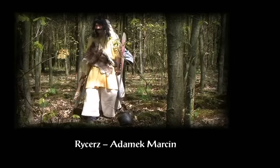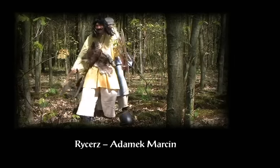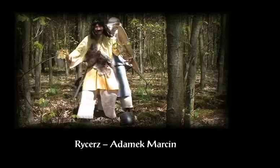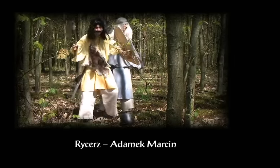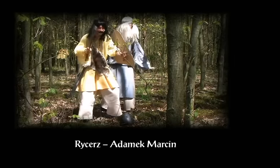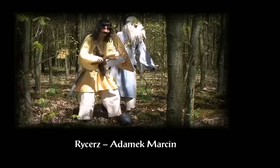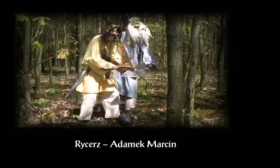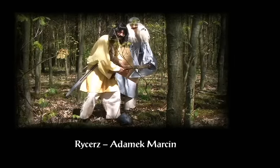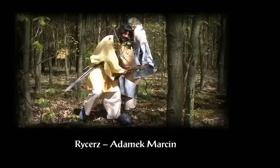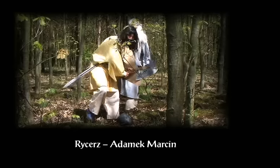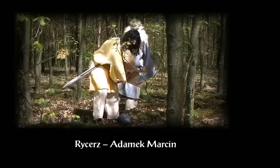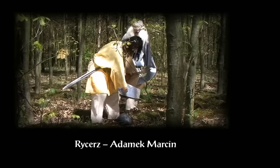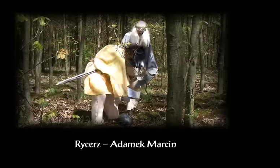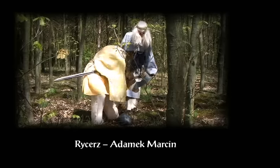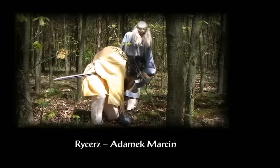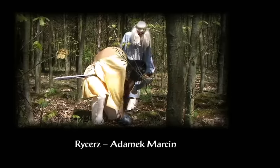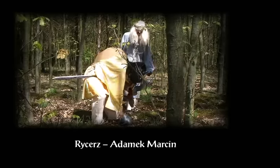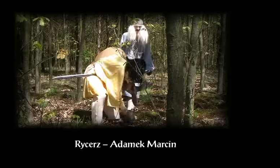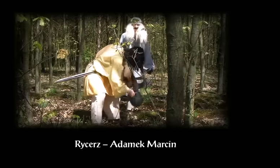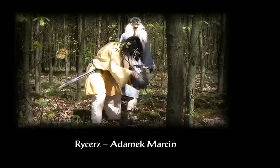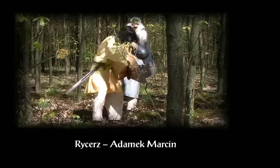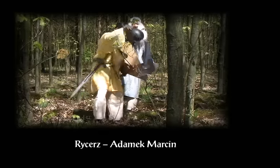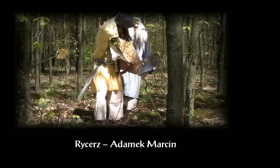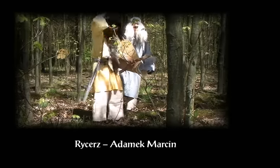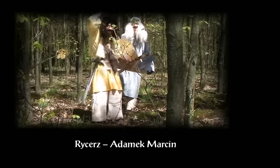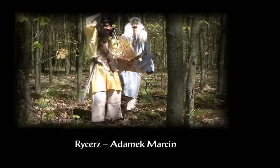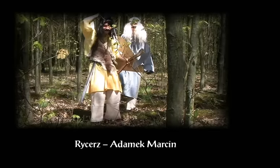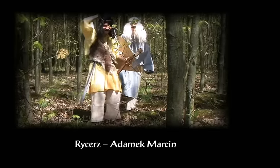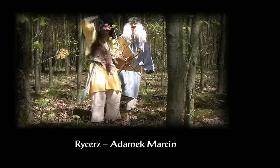Warrior